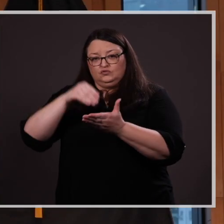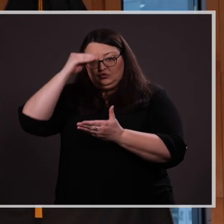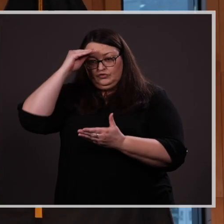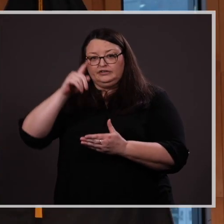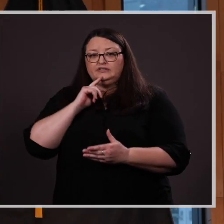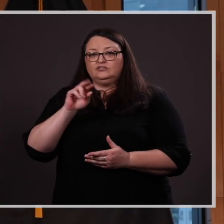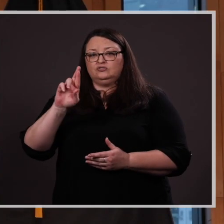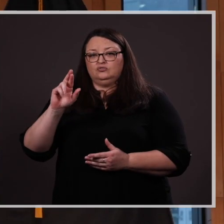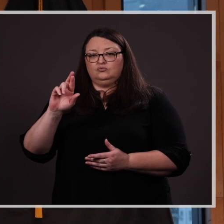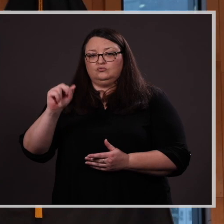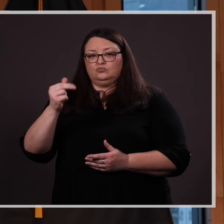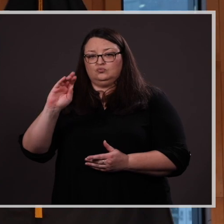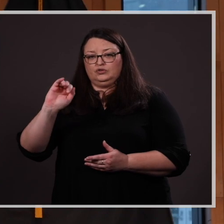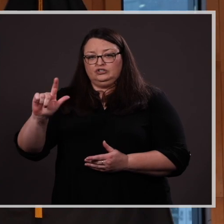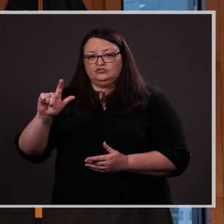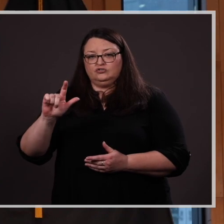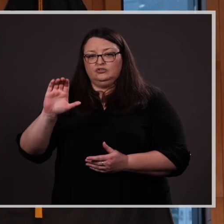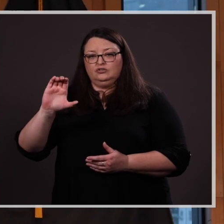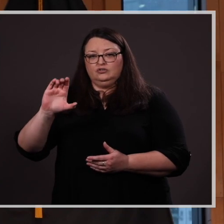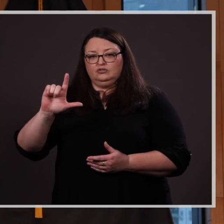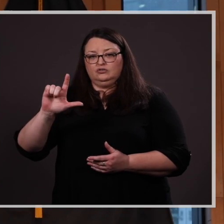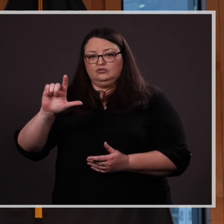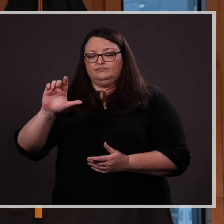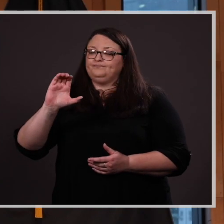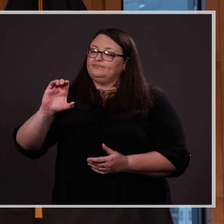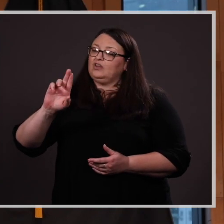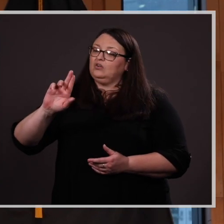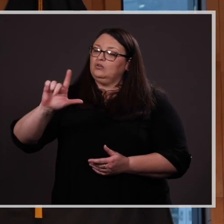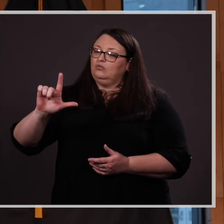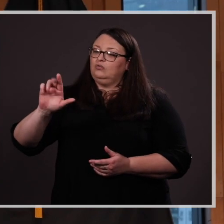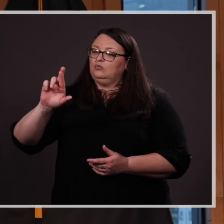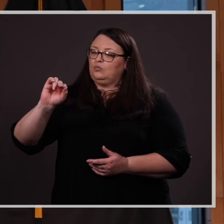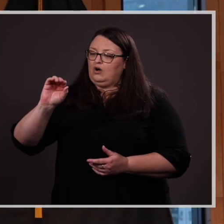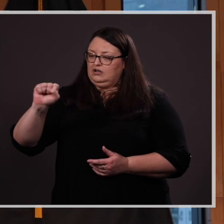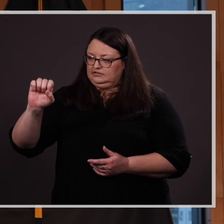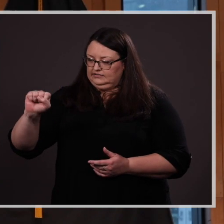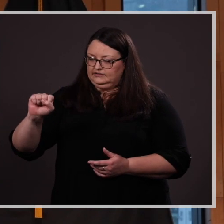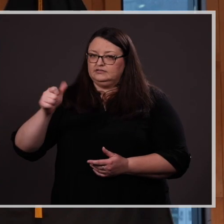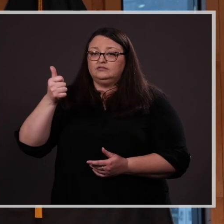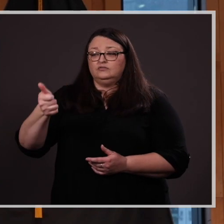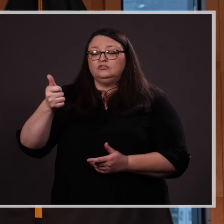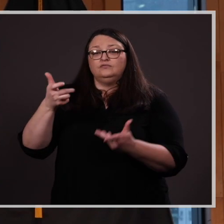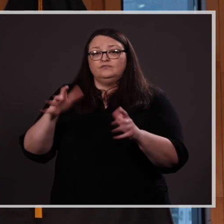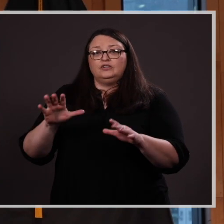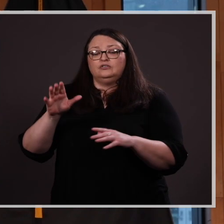Rachel Lyn Culross. Rachel is completing her master’s degree